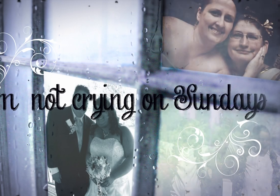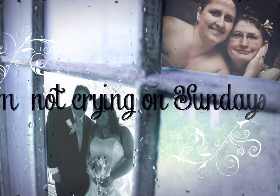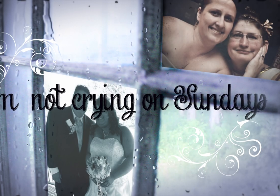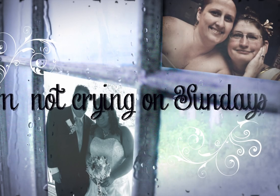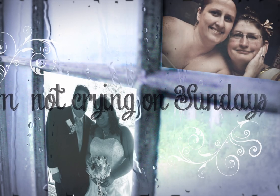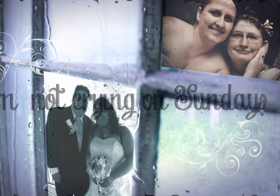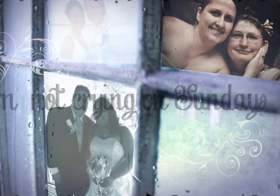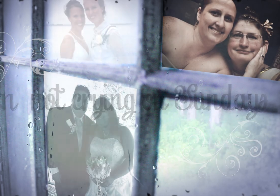[repeat]